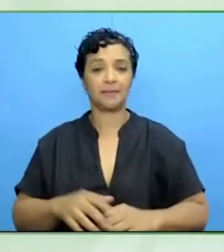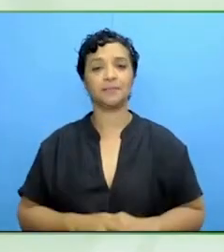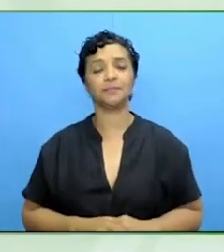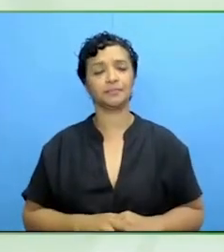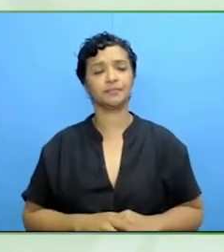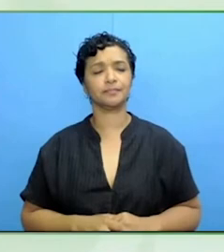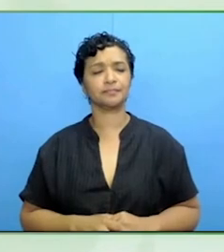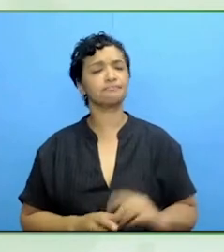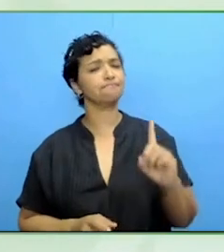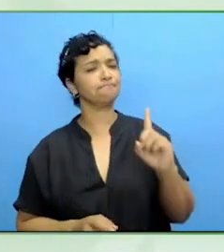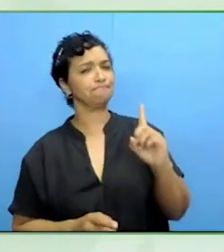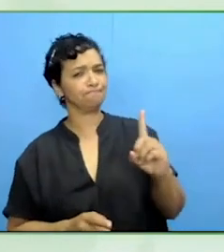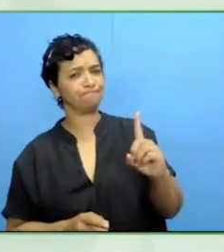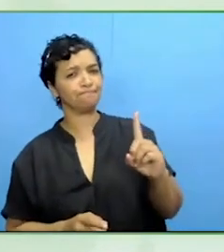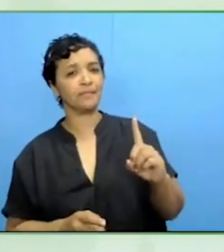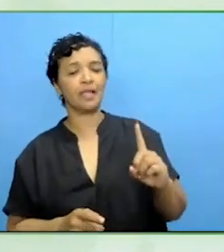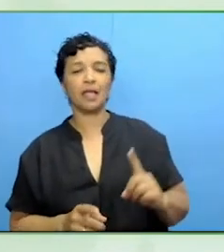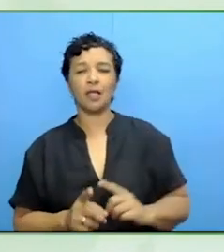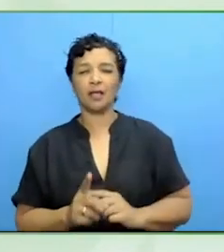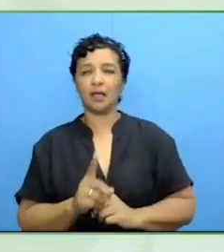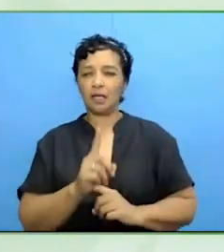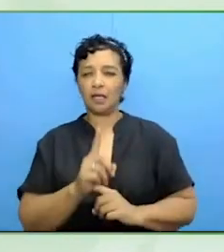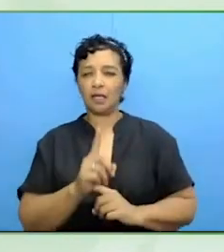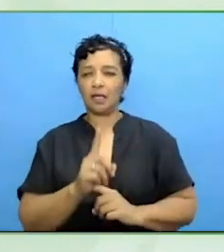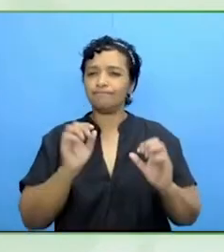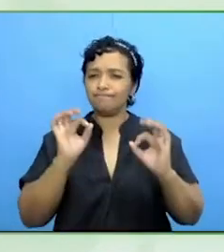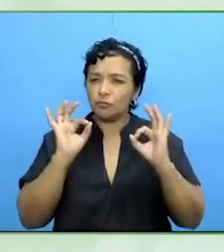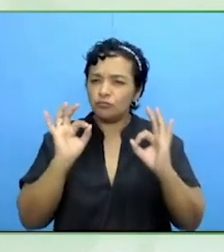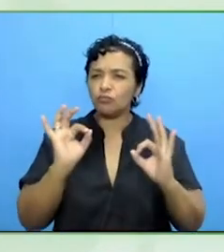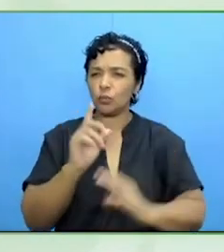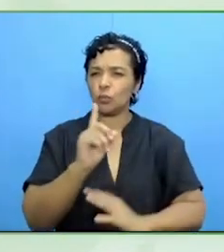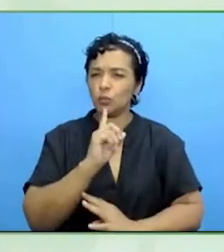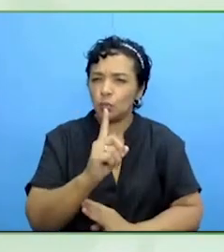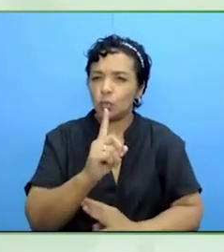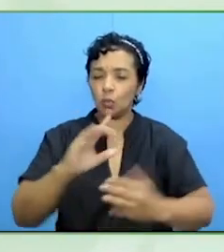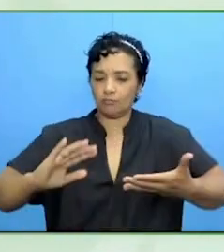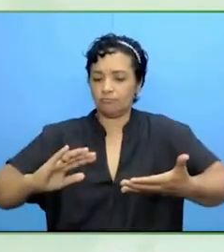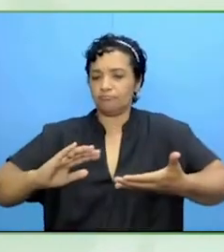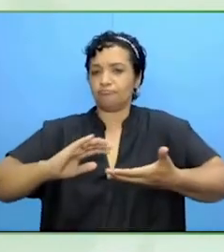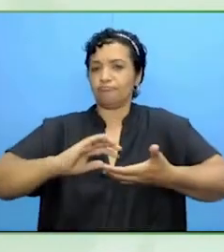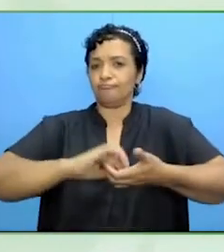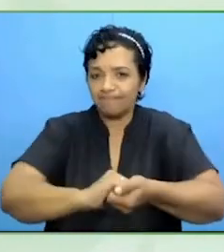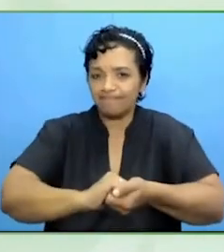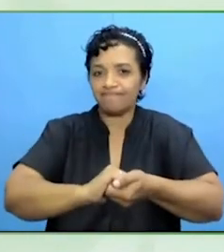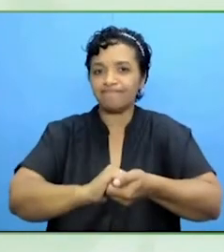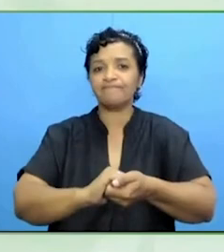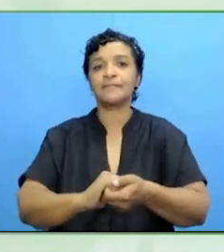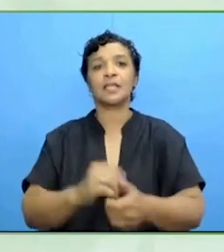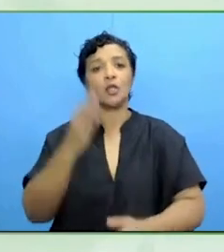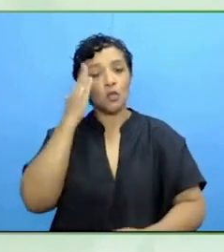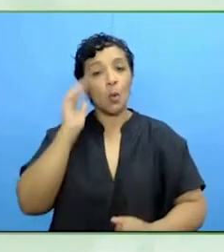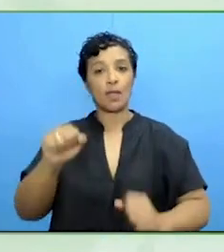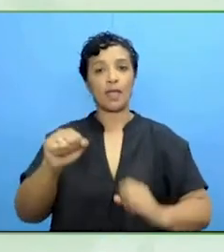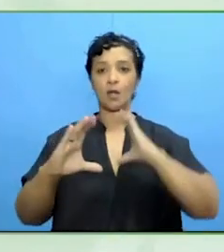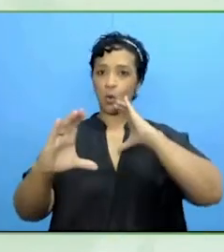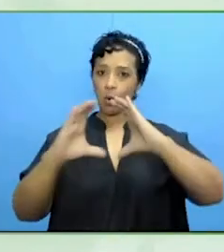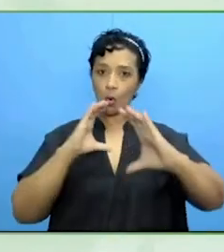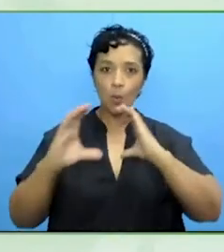collaboration, real, proper collaboration, which requires compromise, communicating well, sharing.